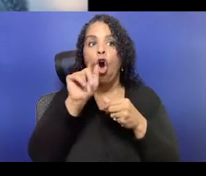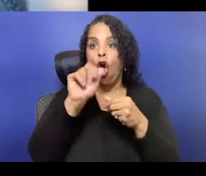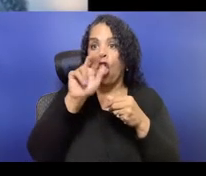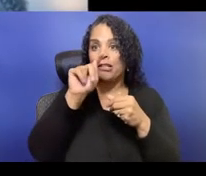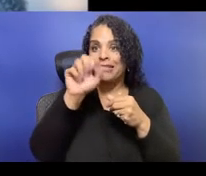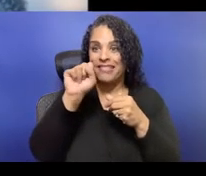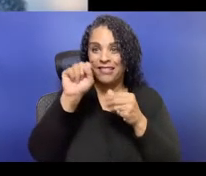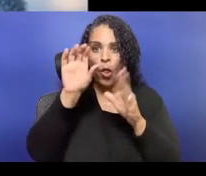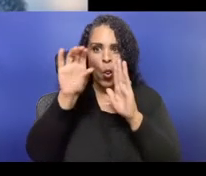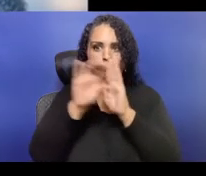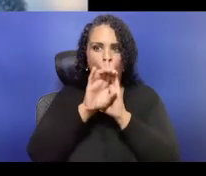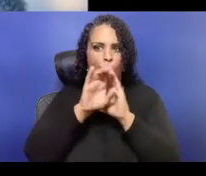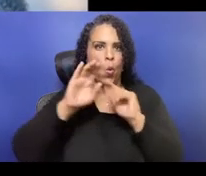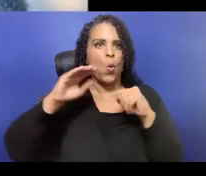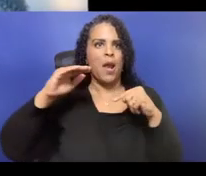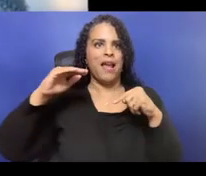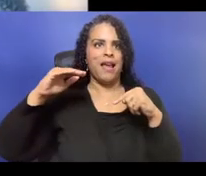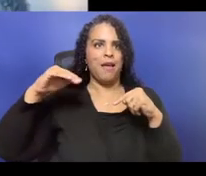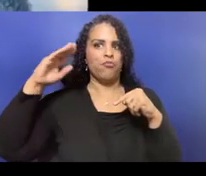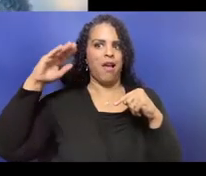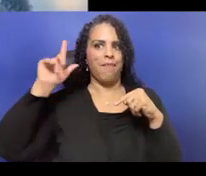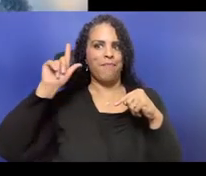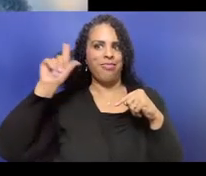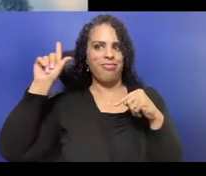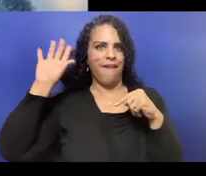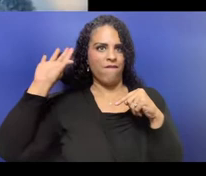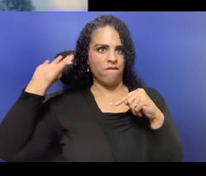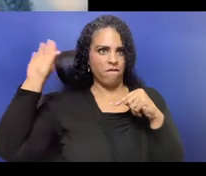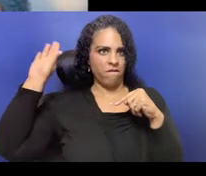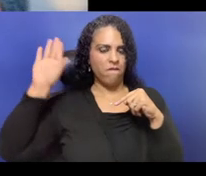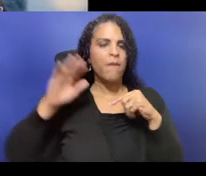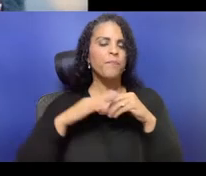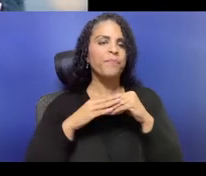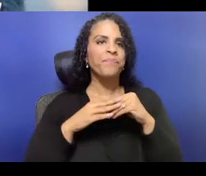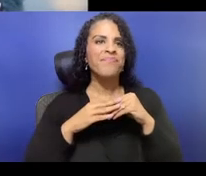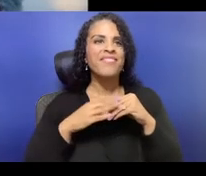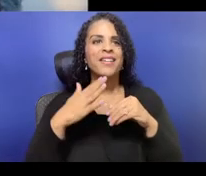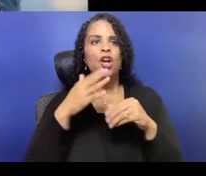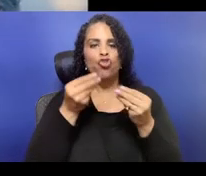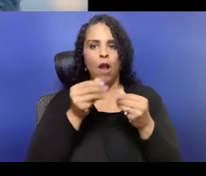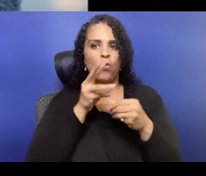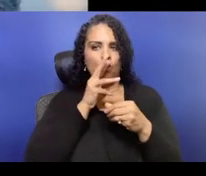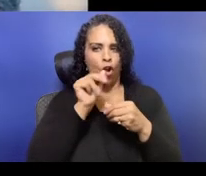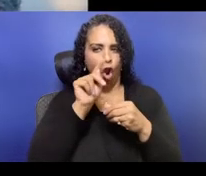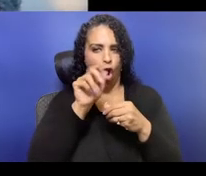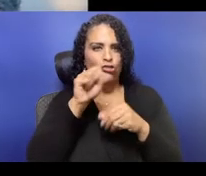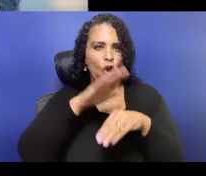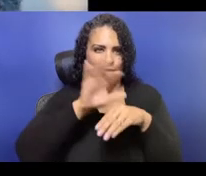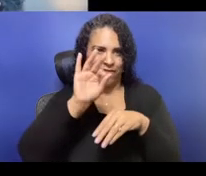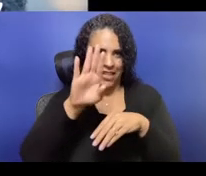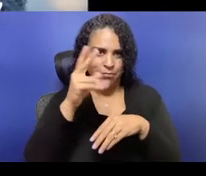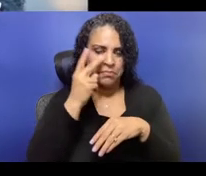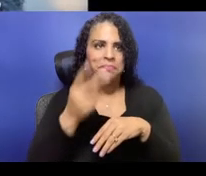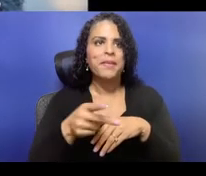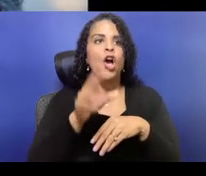and we have about 18 folks with us right now. We are also live streaming on HowlRound and on Facebook Live.